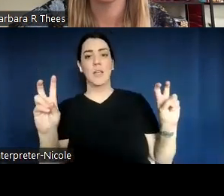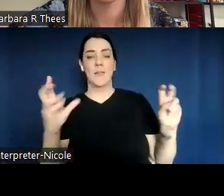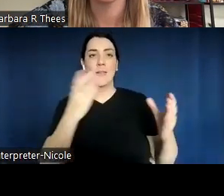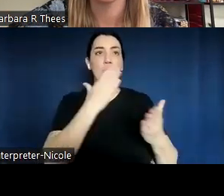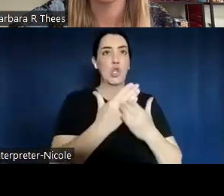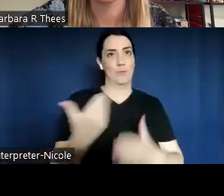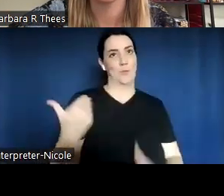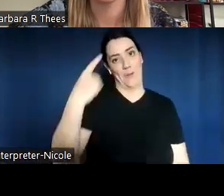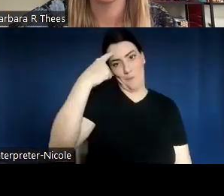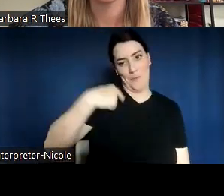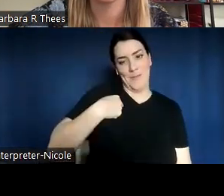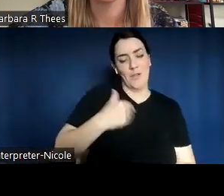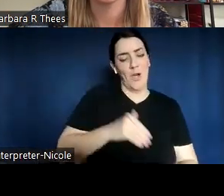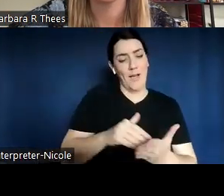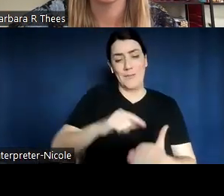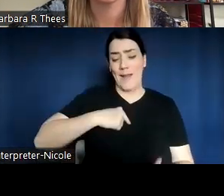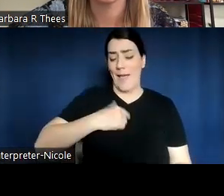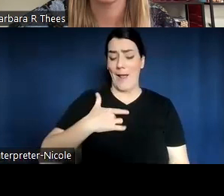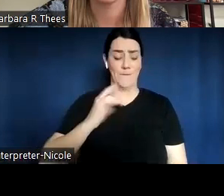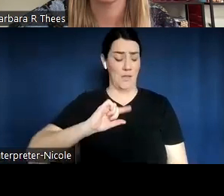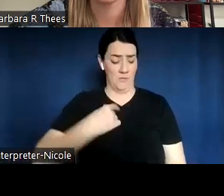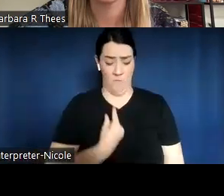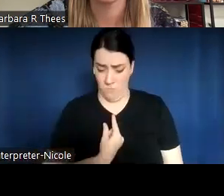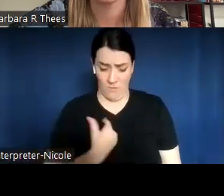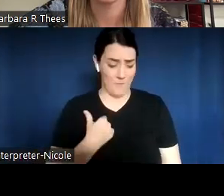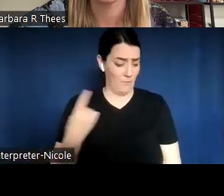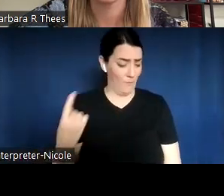who's trying to do this work on my campus or in my state.